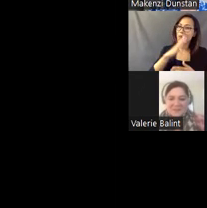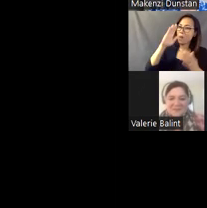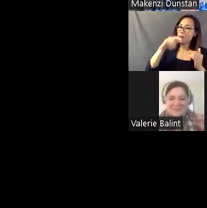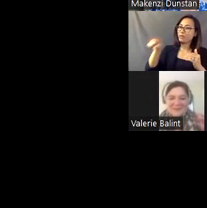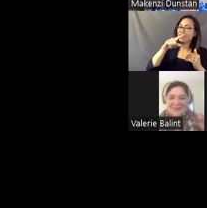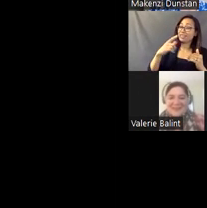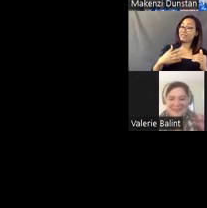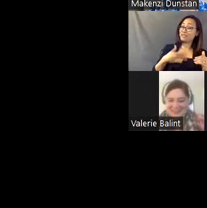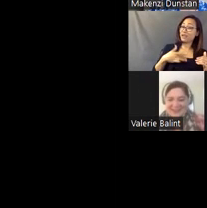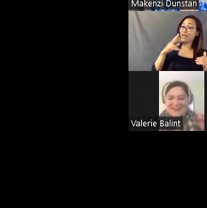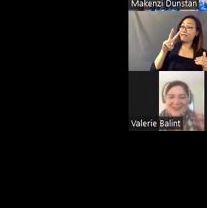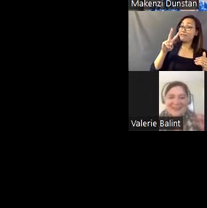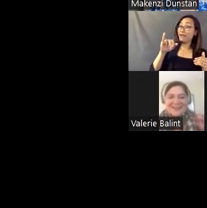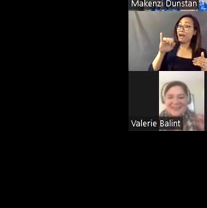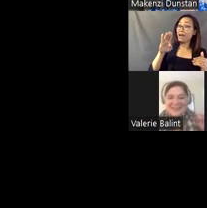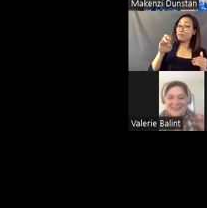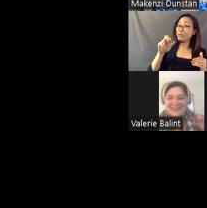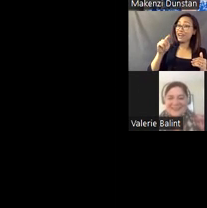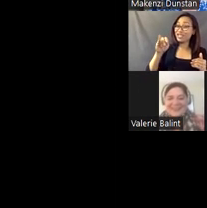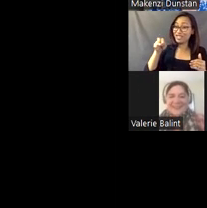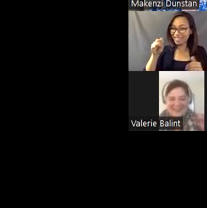[Mike] Very good. [Makenzi] Yes.